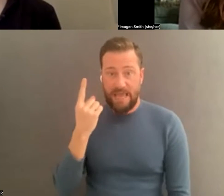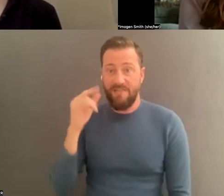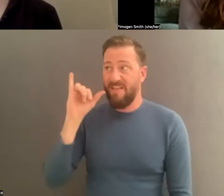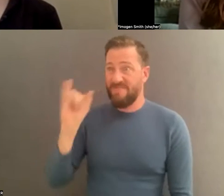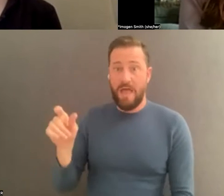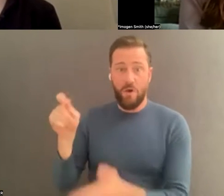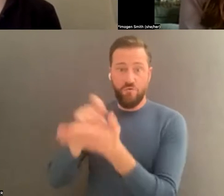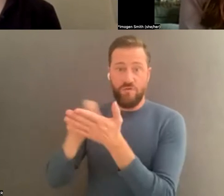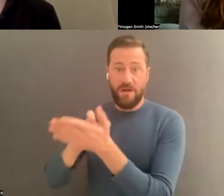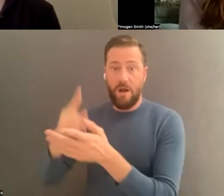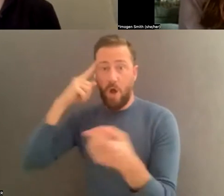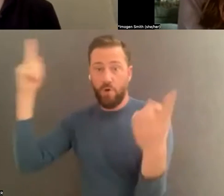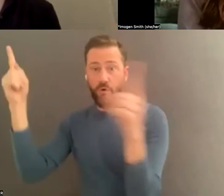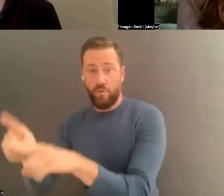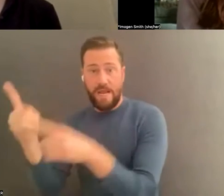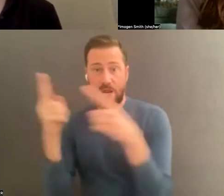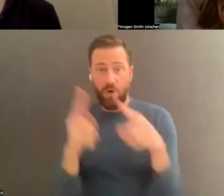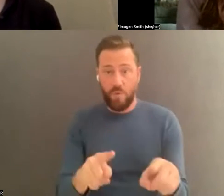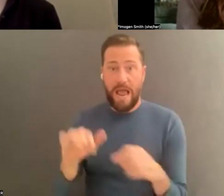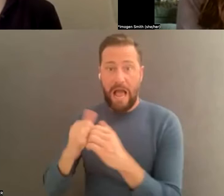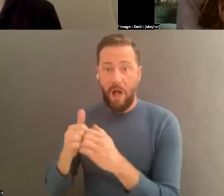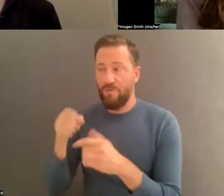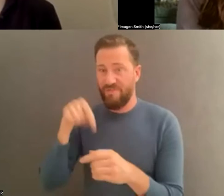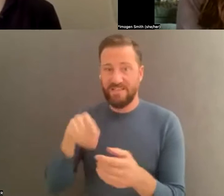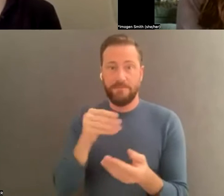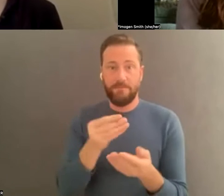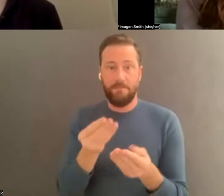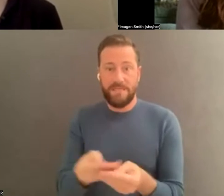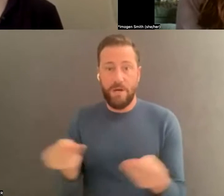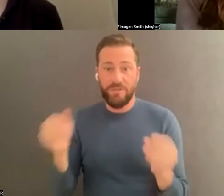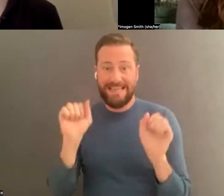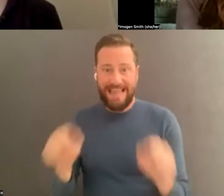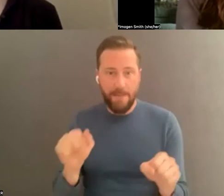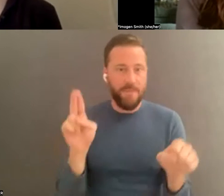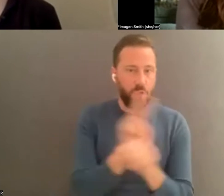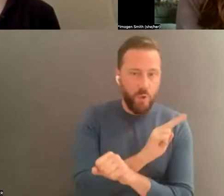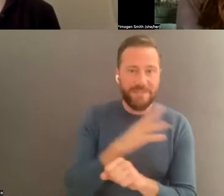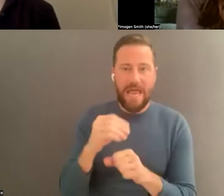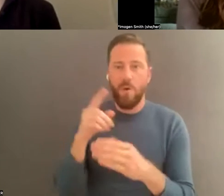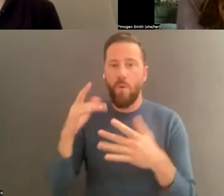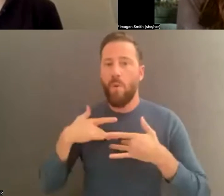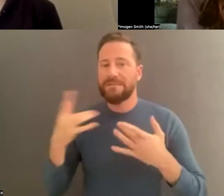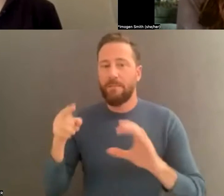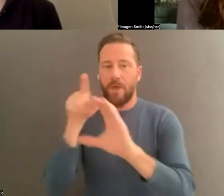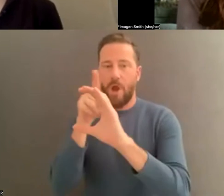can and can't be used. And again, what the copyright situation is.